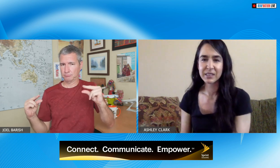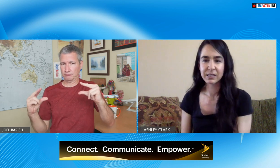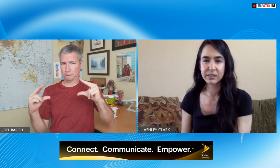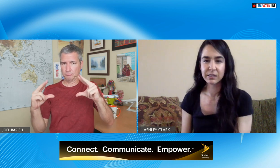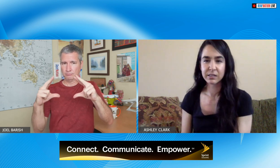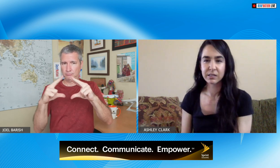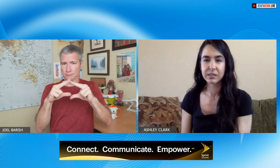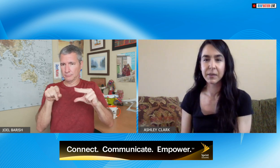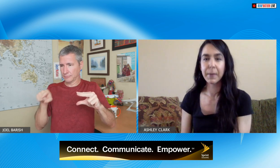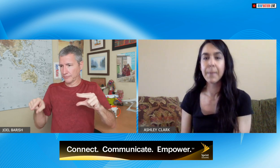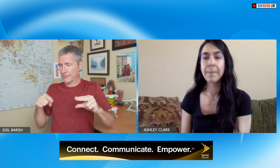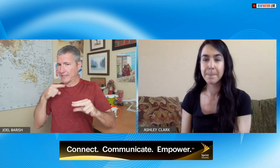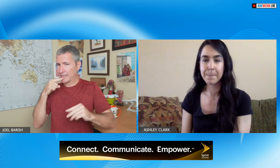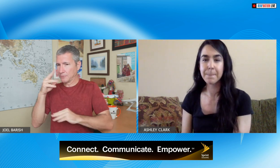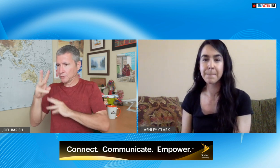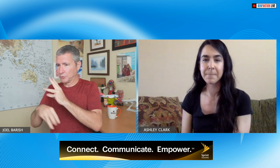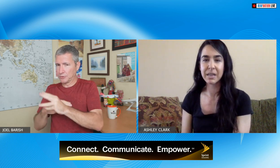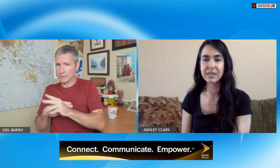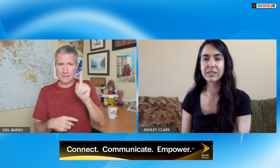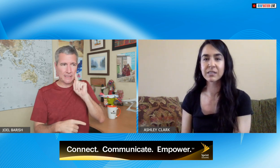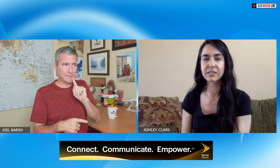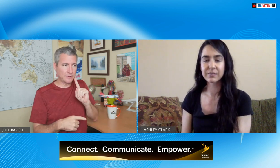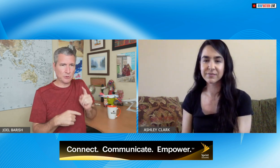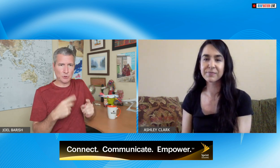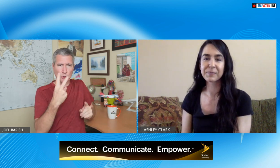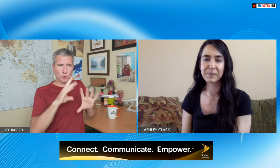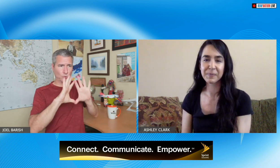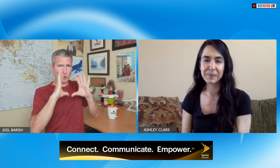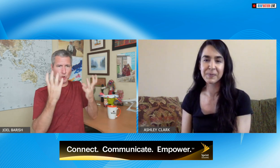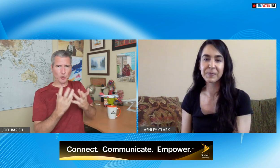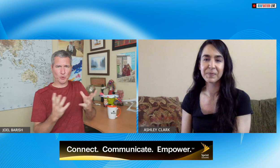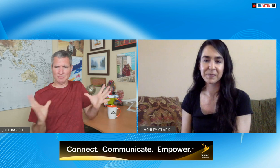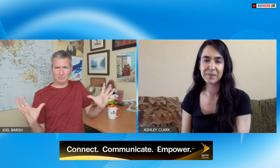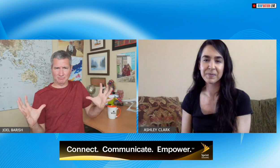you know building up the bridges right the hearing world that depth